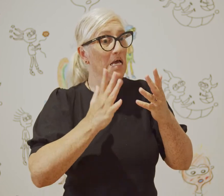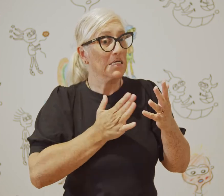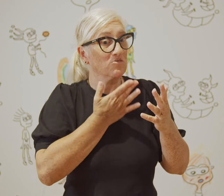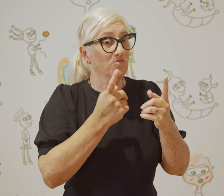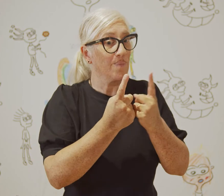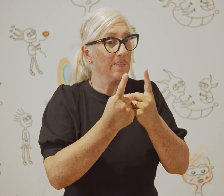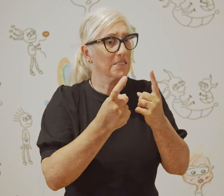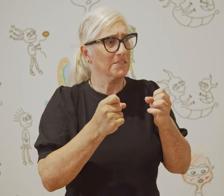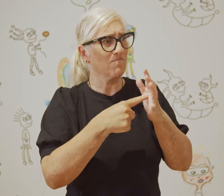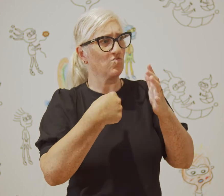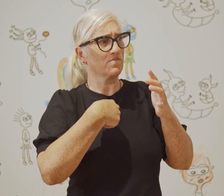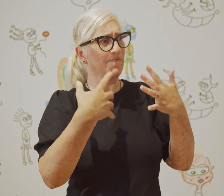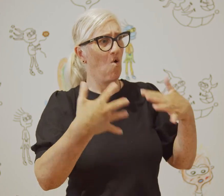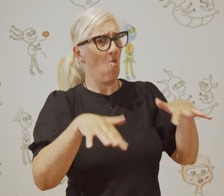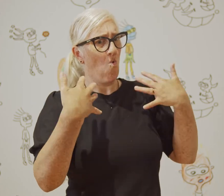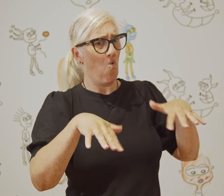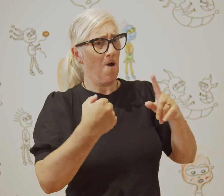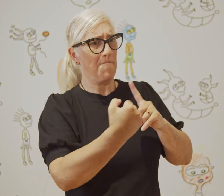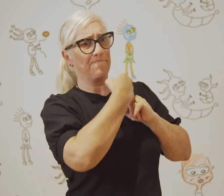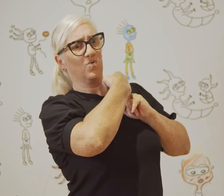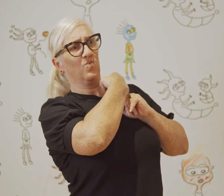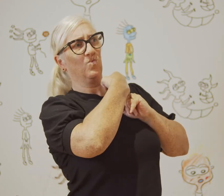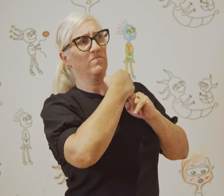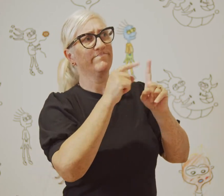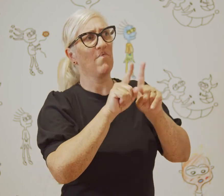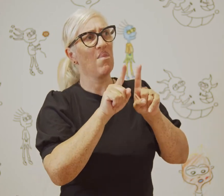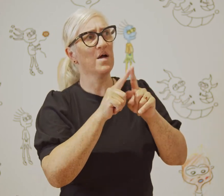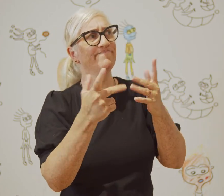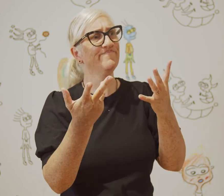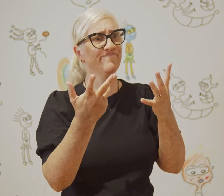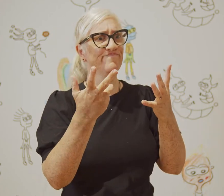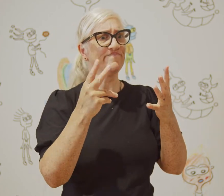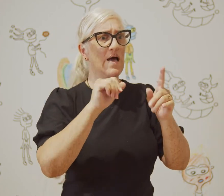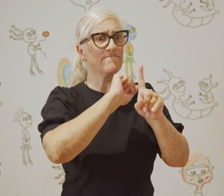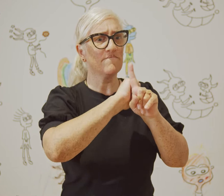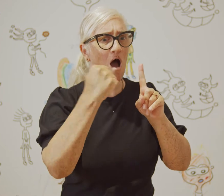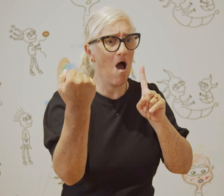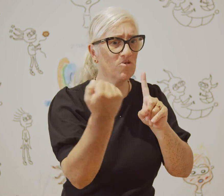and other vitally important issues that surround us and impact on me,